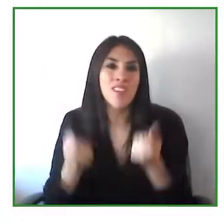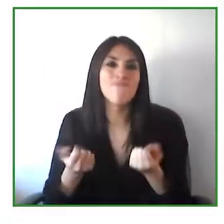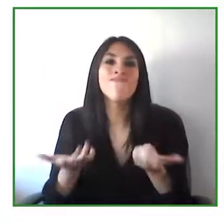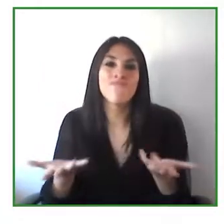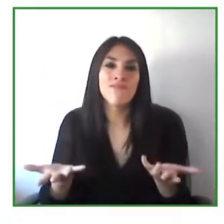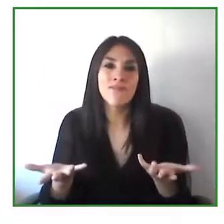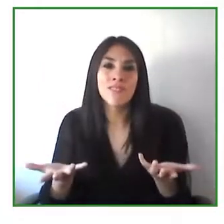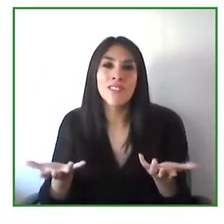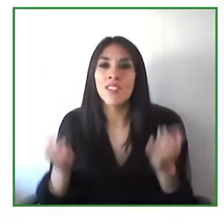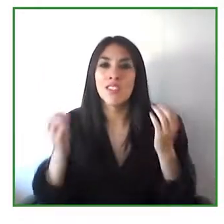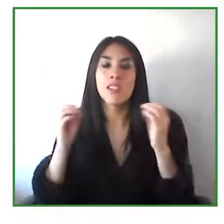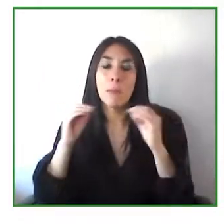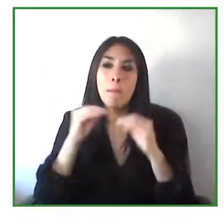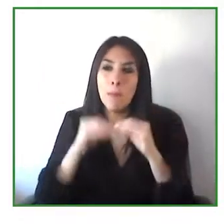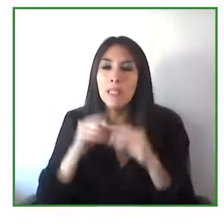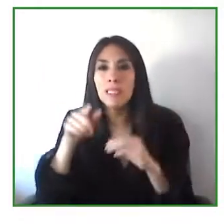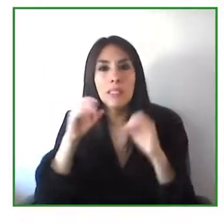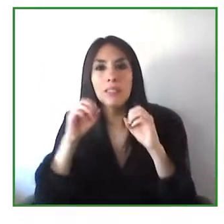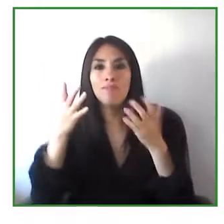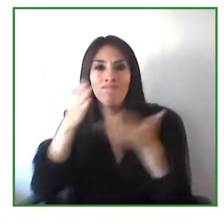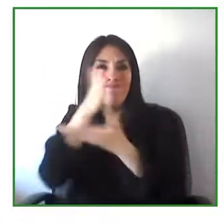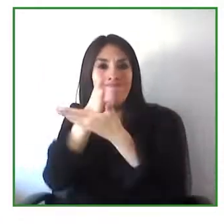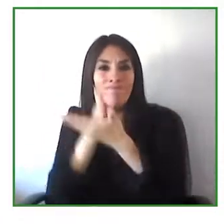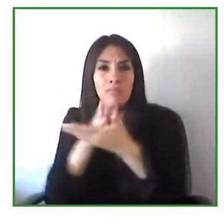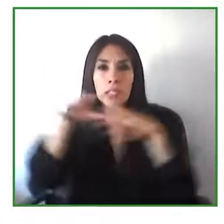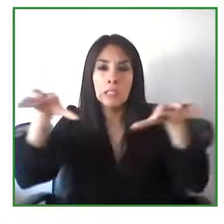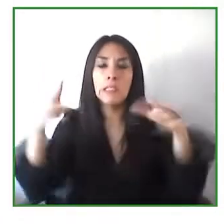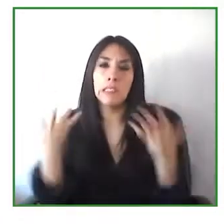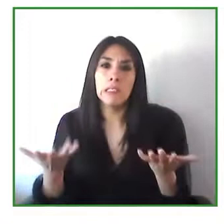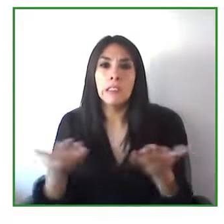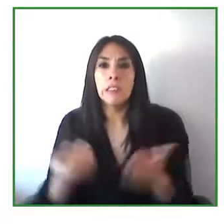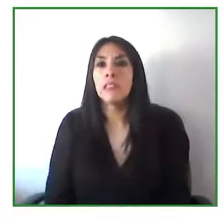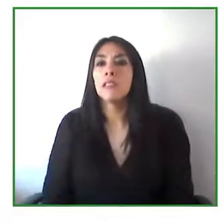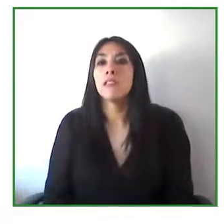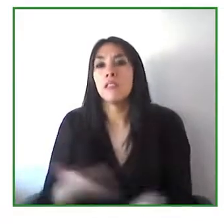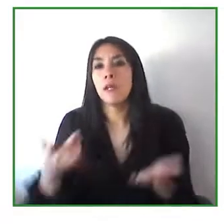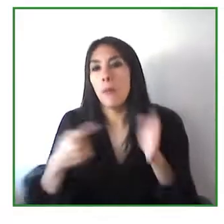quite a few years the organization is run by the by